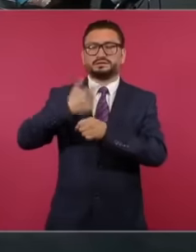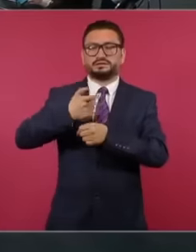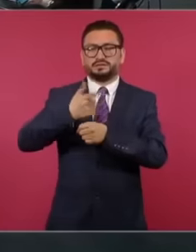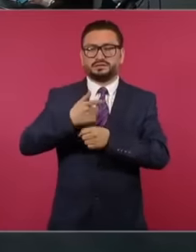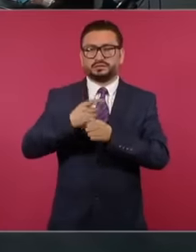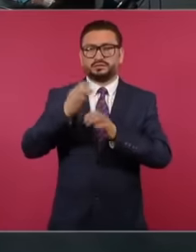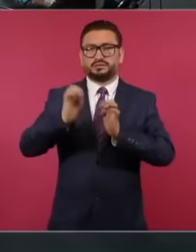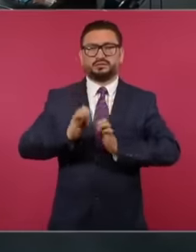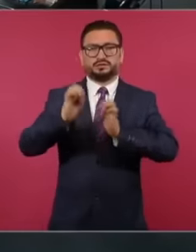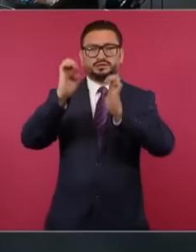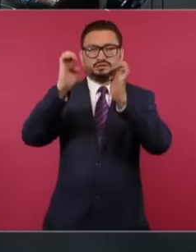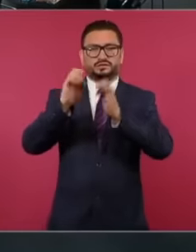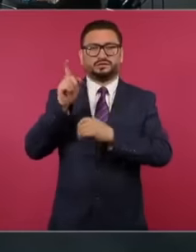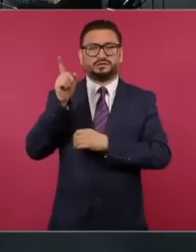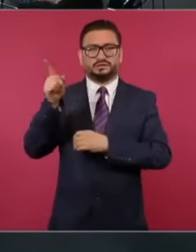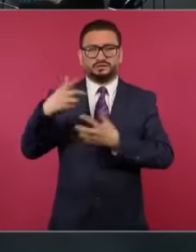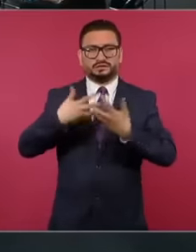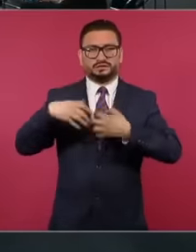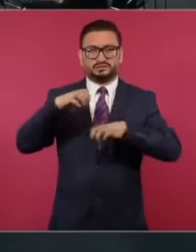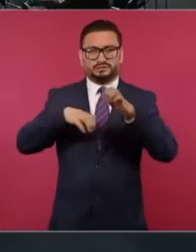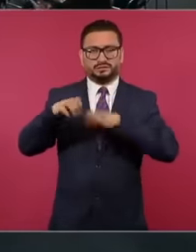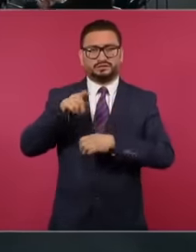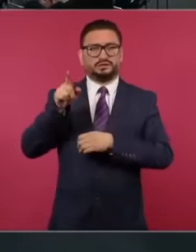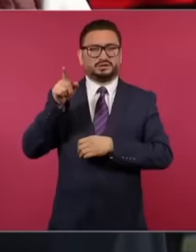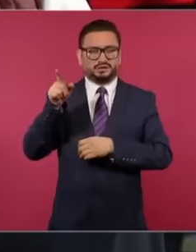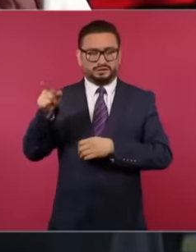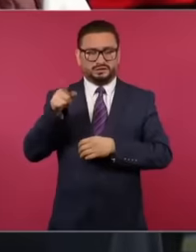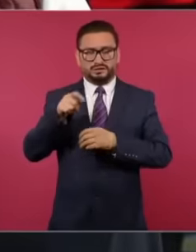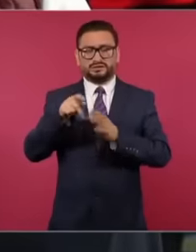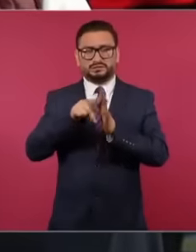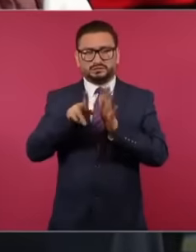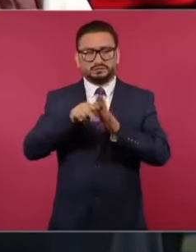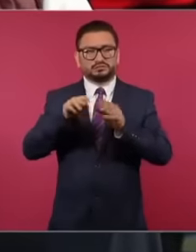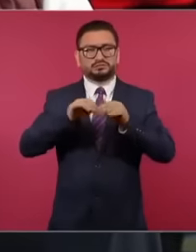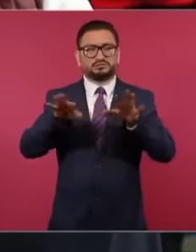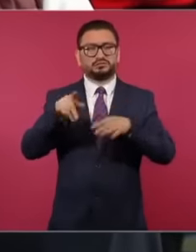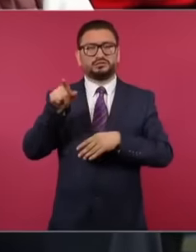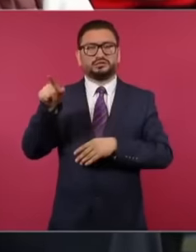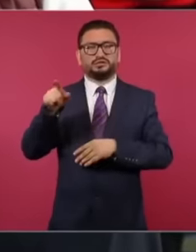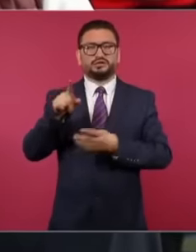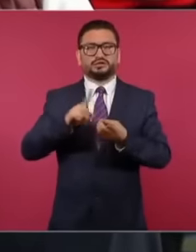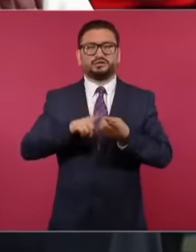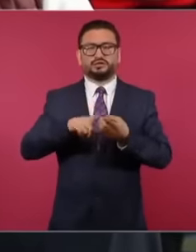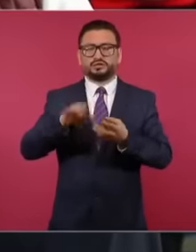building that this company Well, this media outlet has